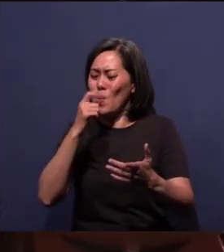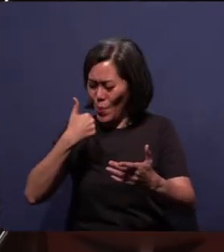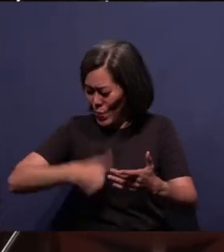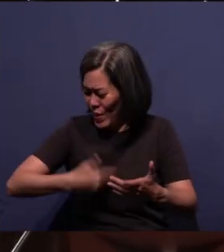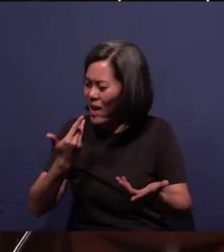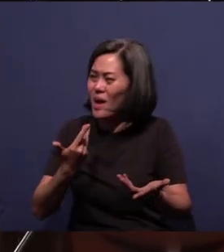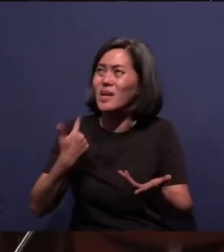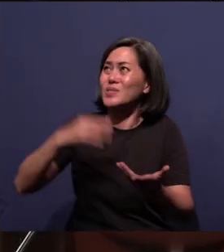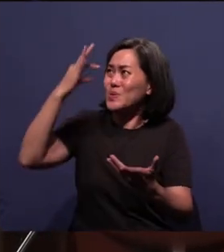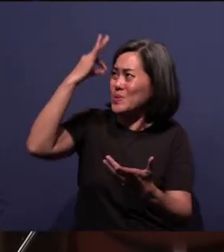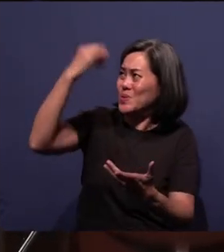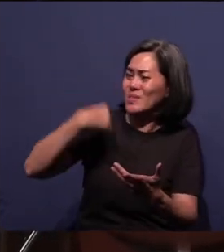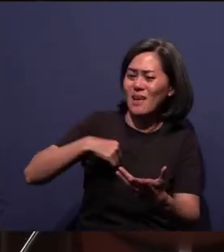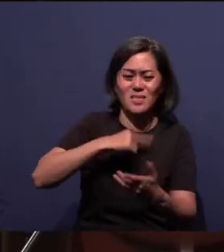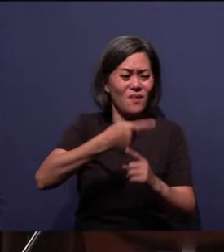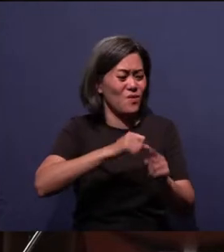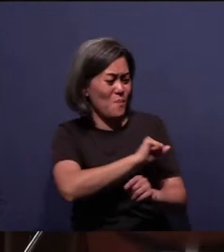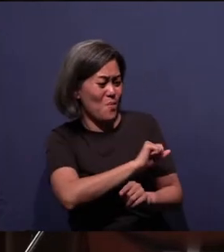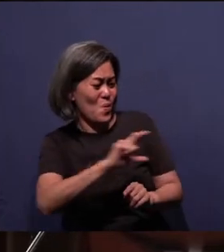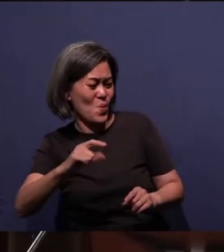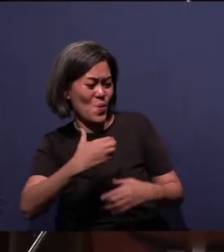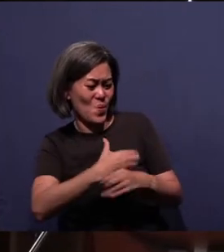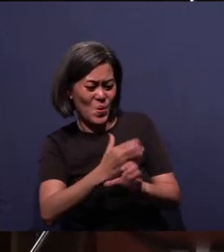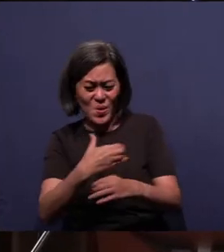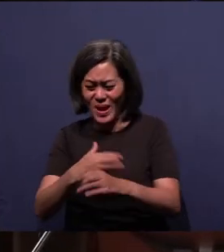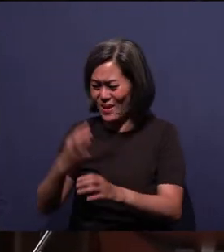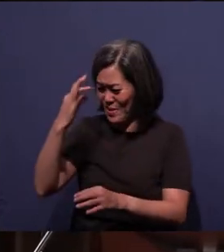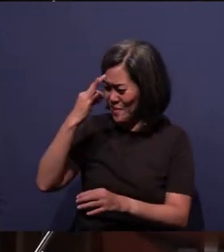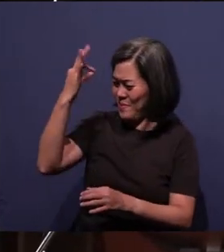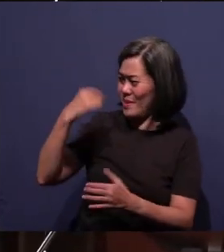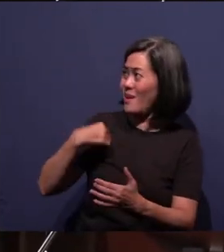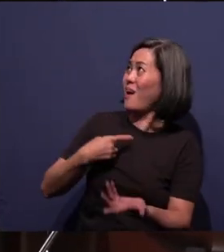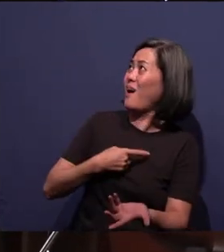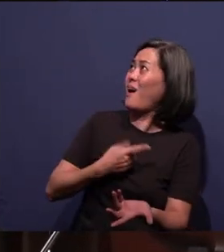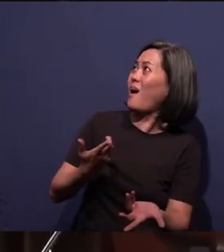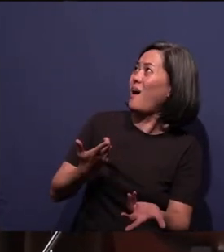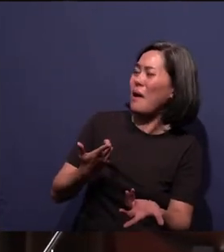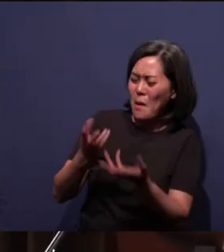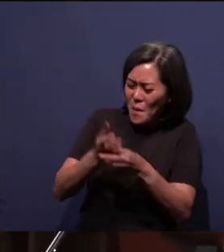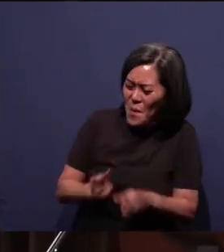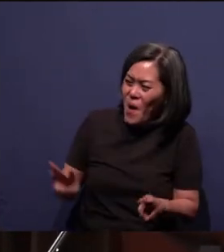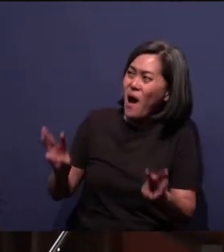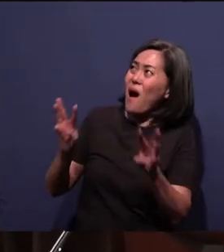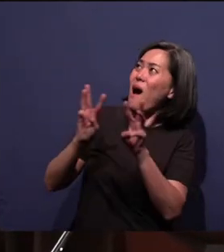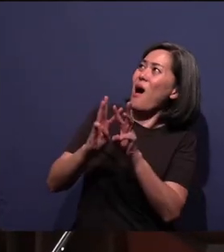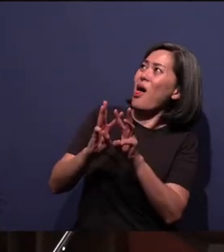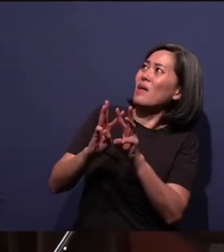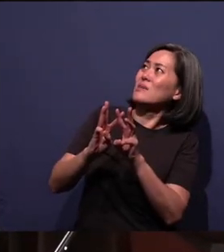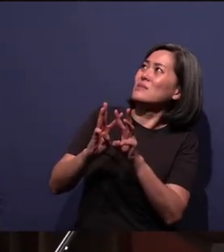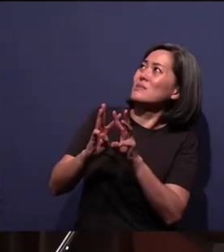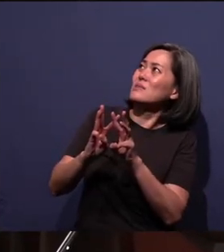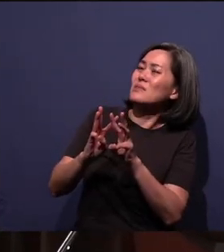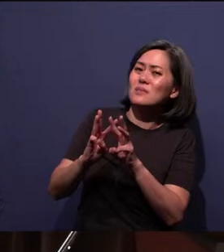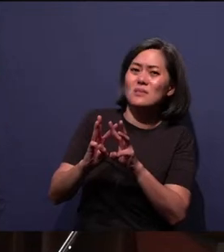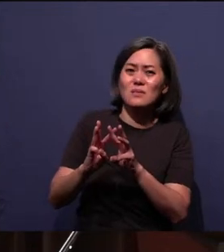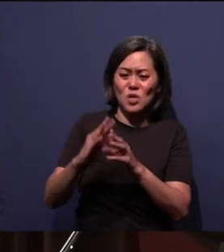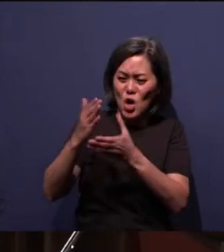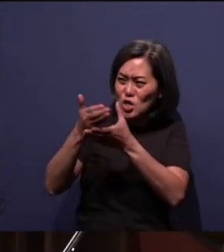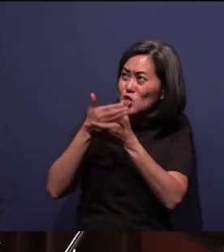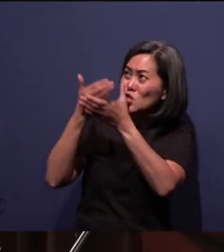us from all of creation to be worthy to share an image with You?